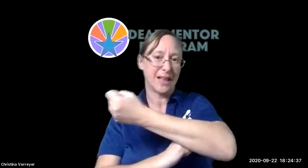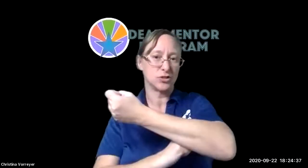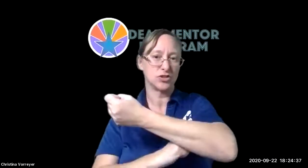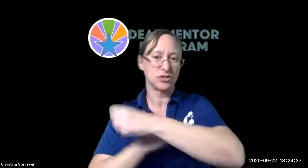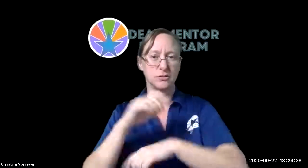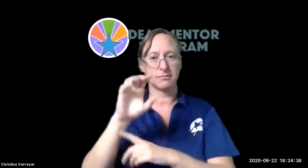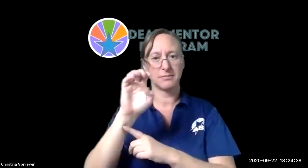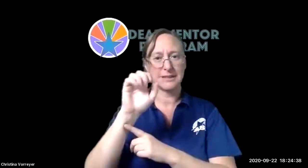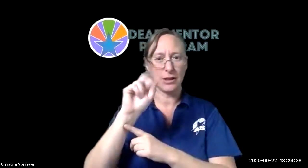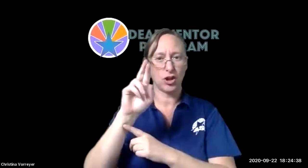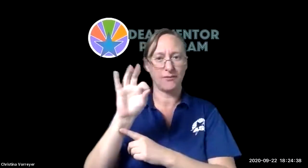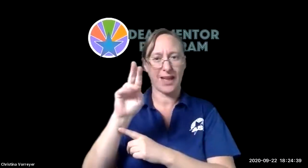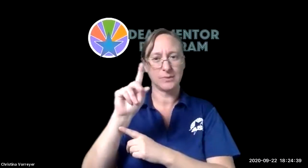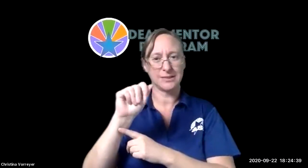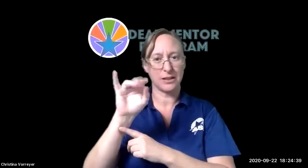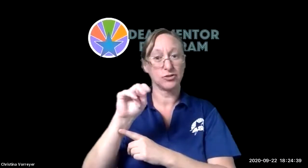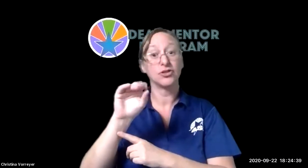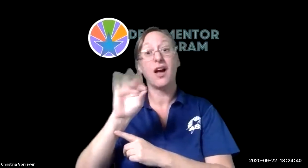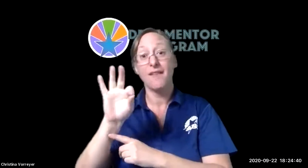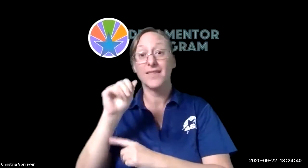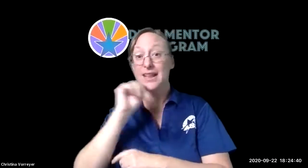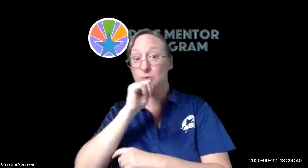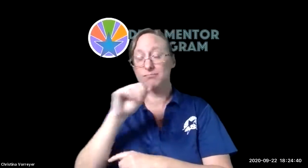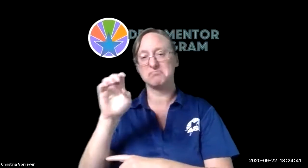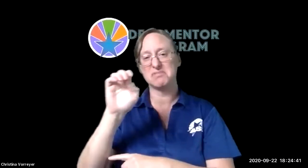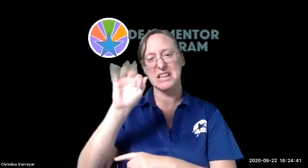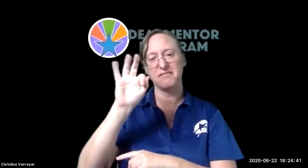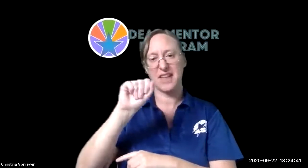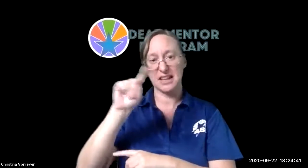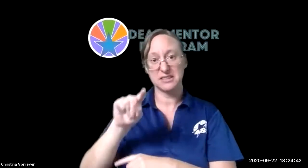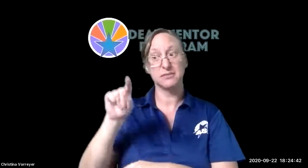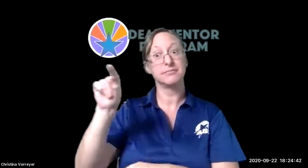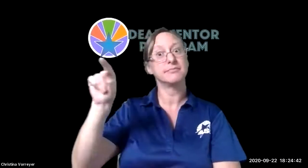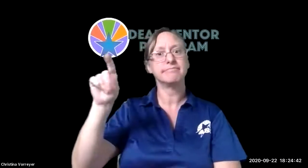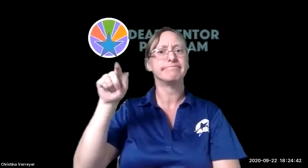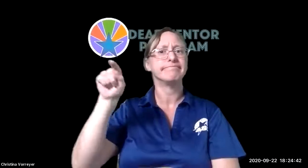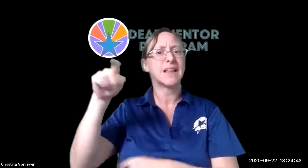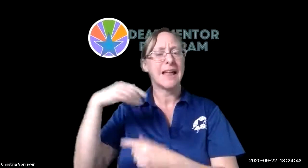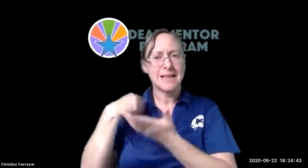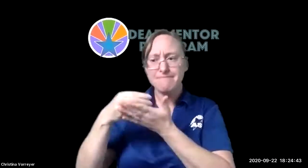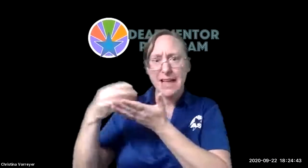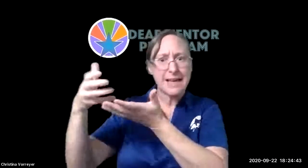ear foundation the air foundation of